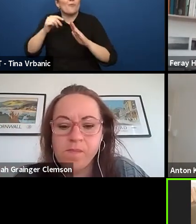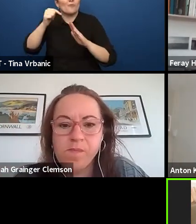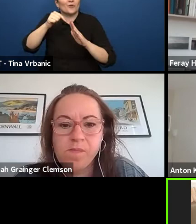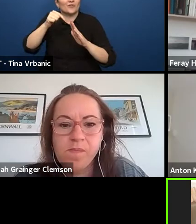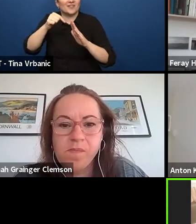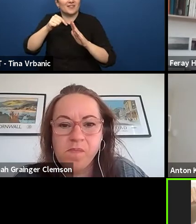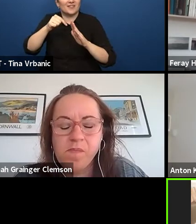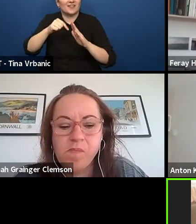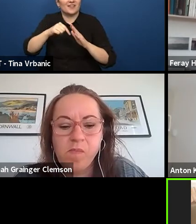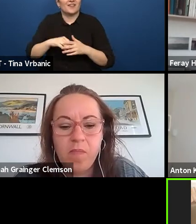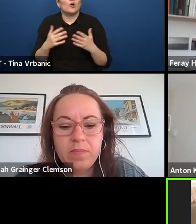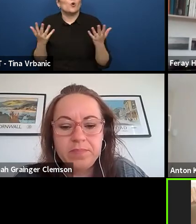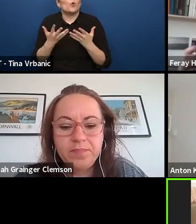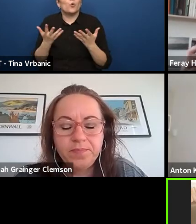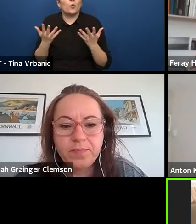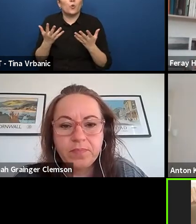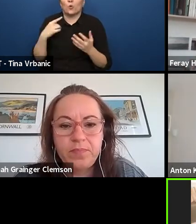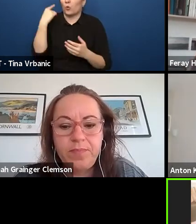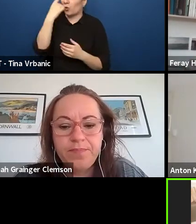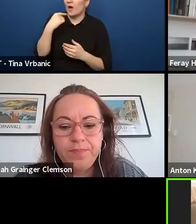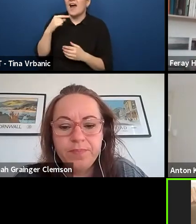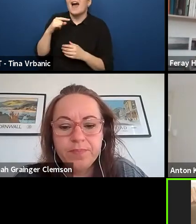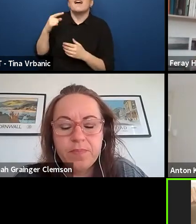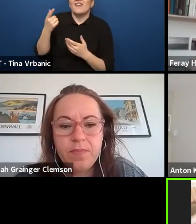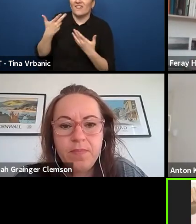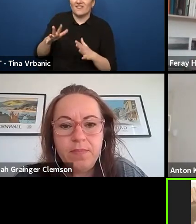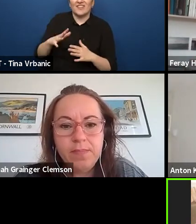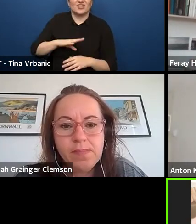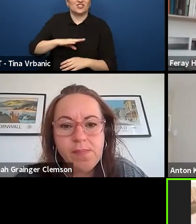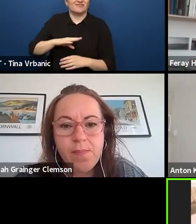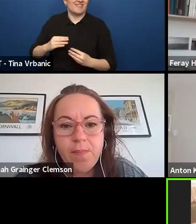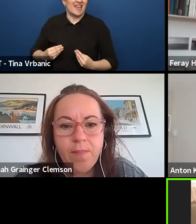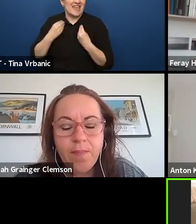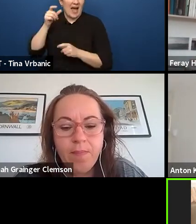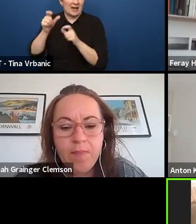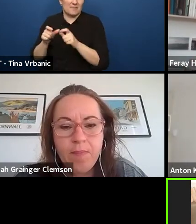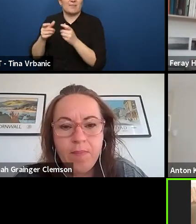of those teenagers who already have access to culture.